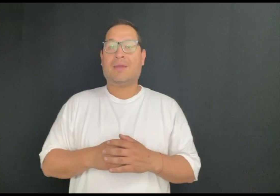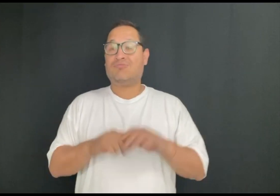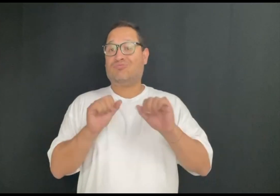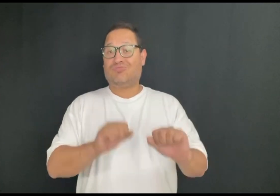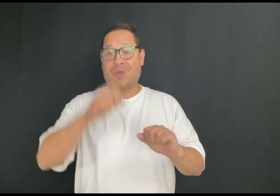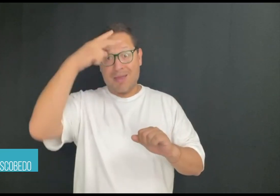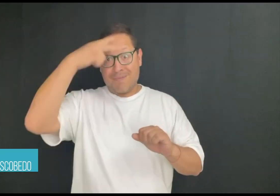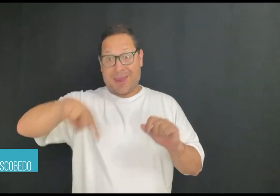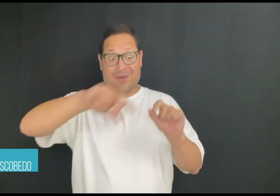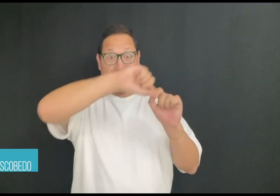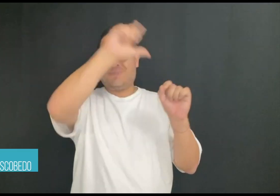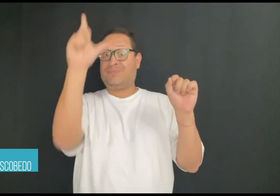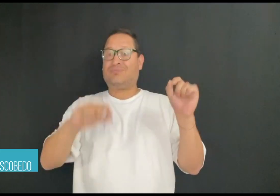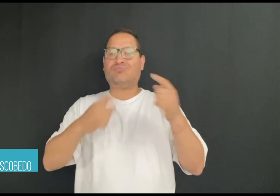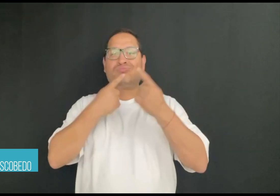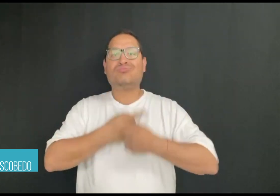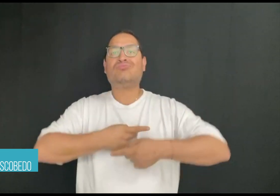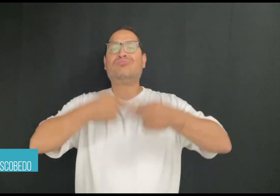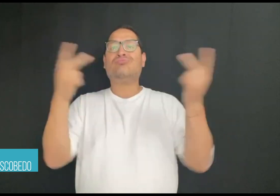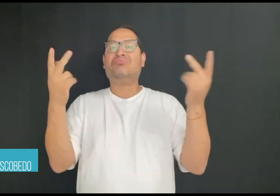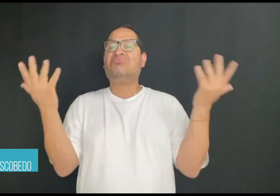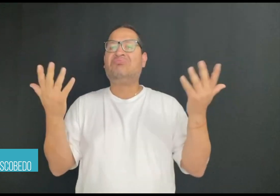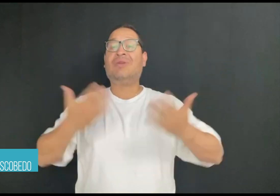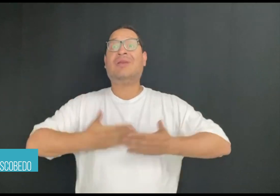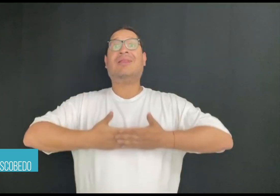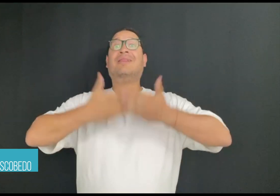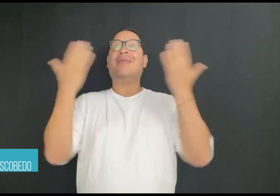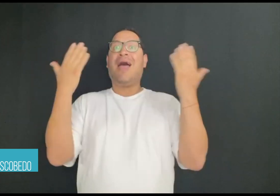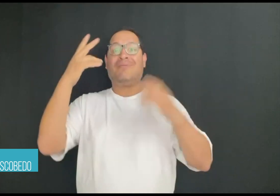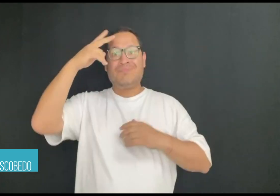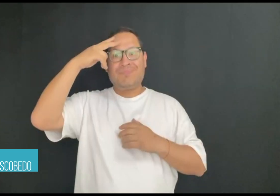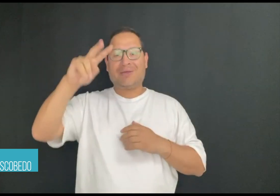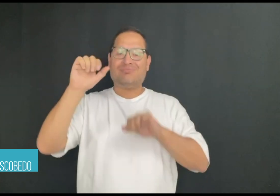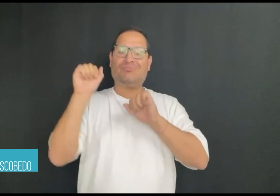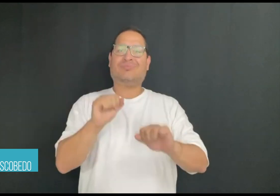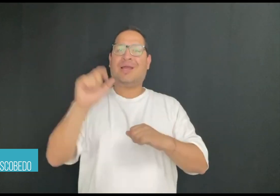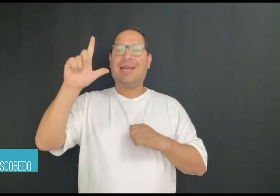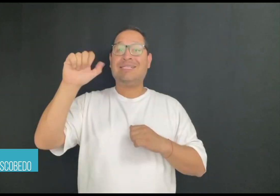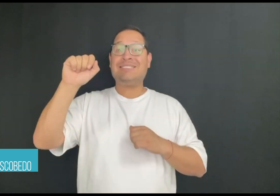Mexican Sign Language (LSM) is commemorated every year